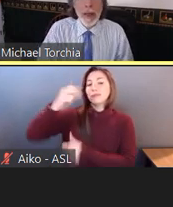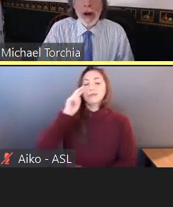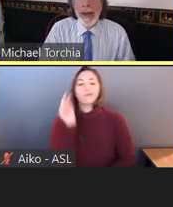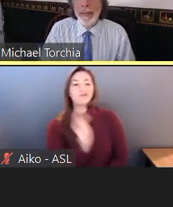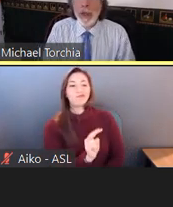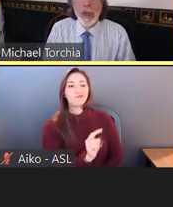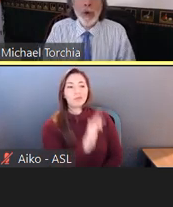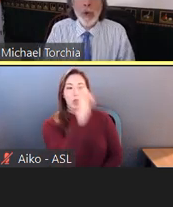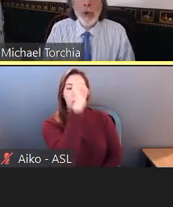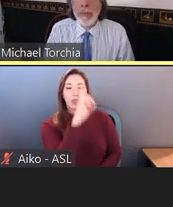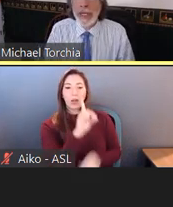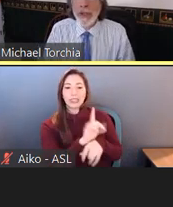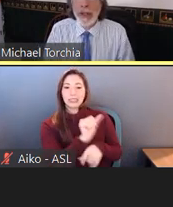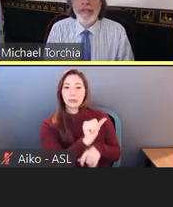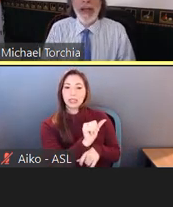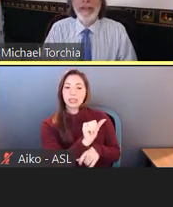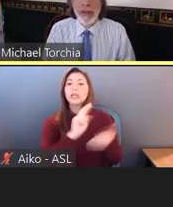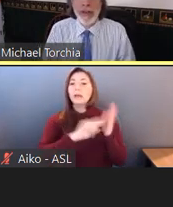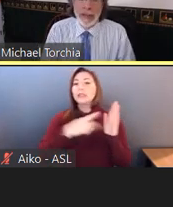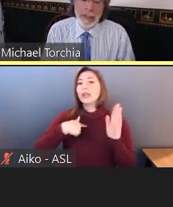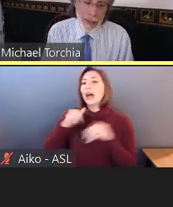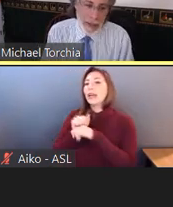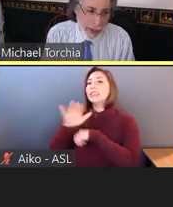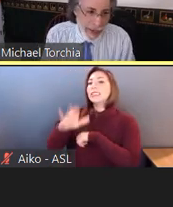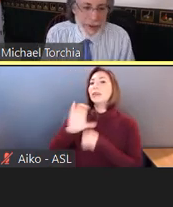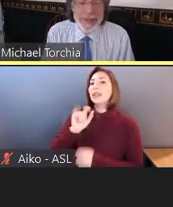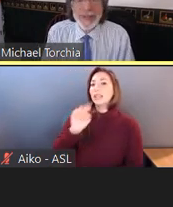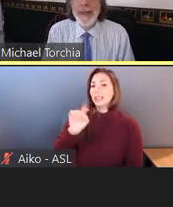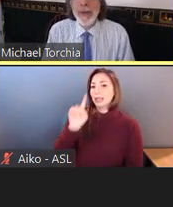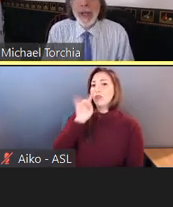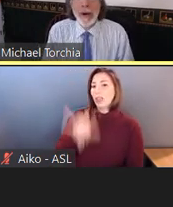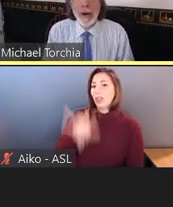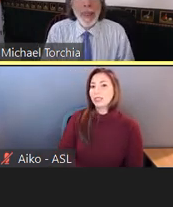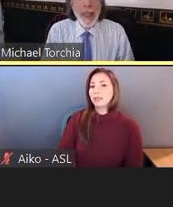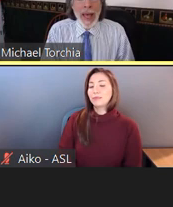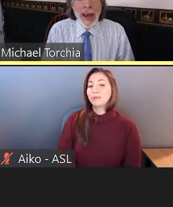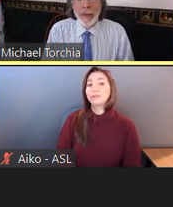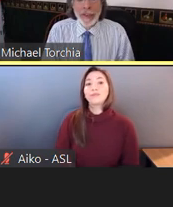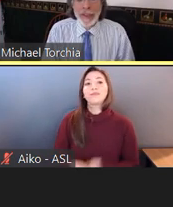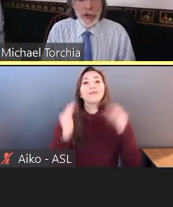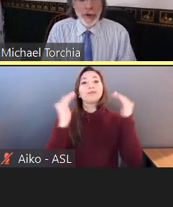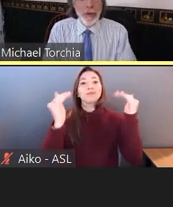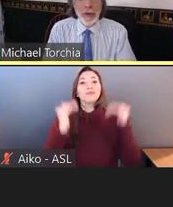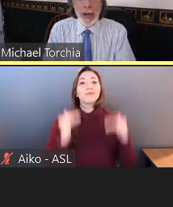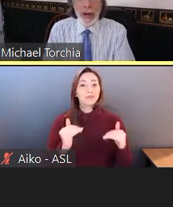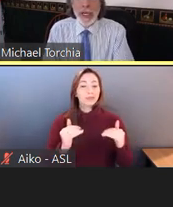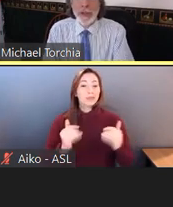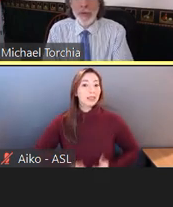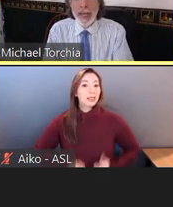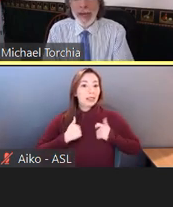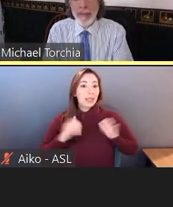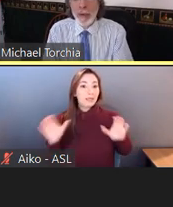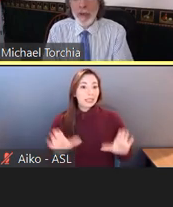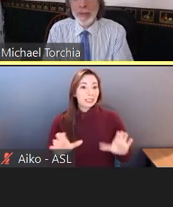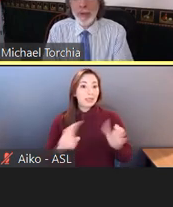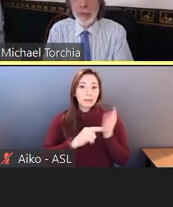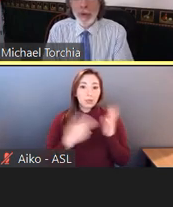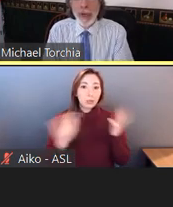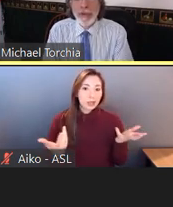All right, so what's a major life activity? All right, here we go. And I will just tell you, I don't need to read every one of these bullet points.